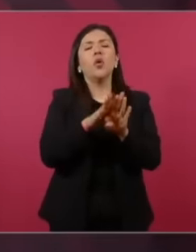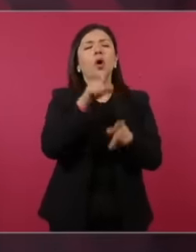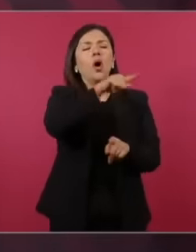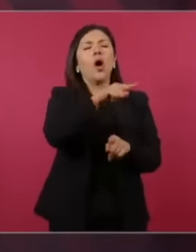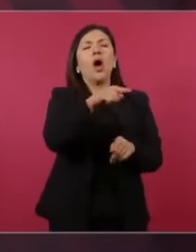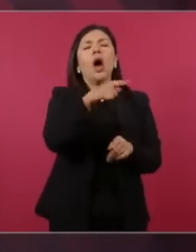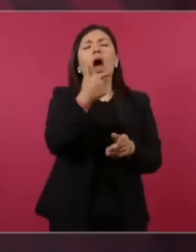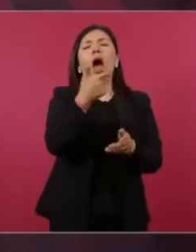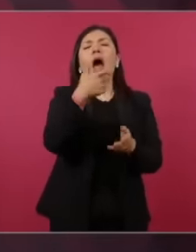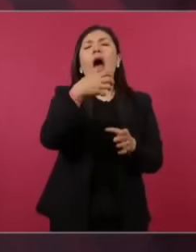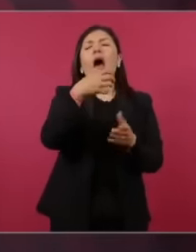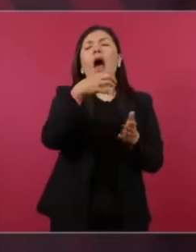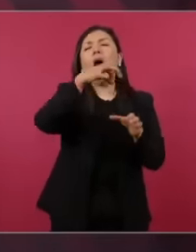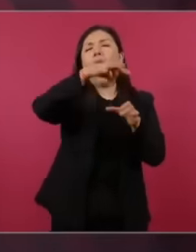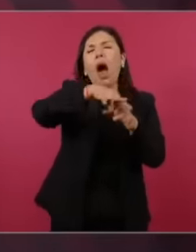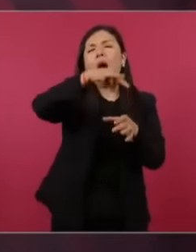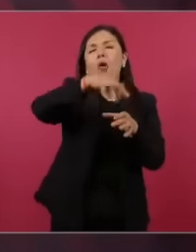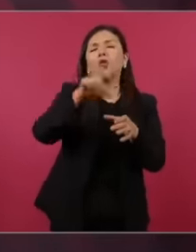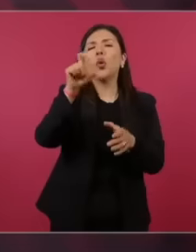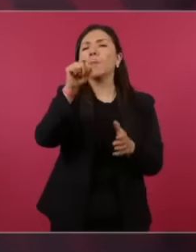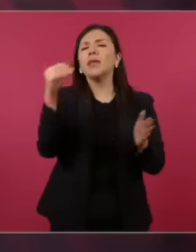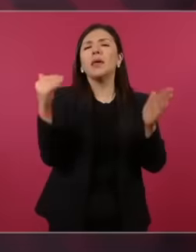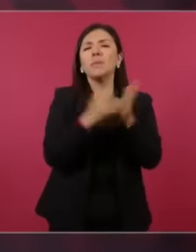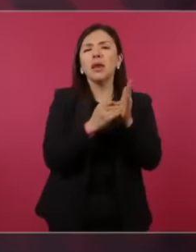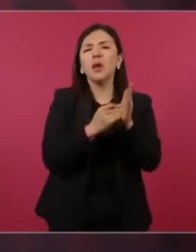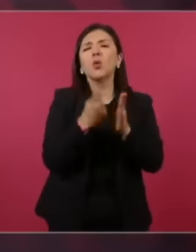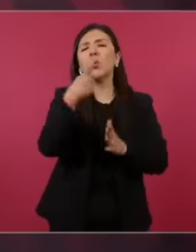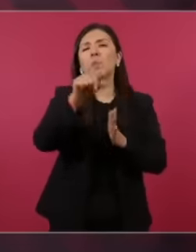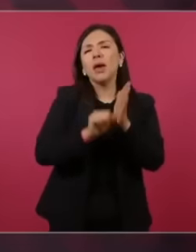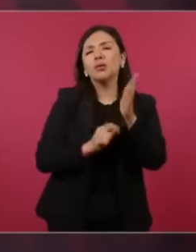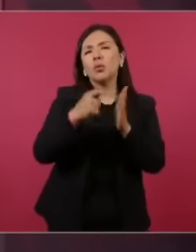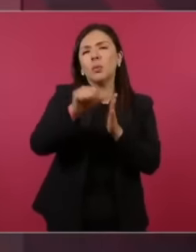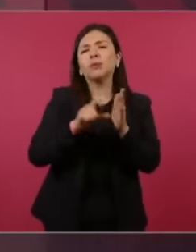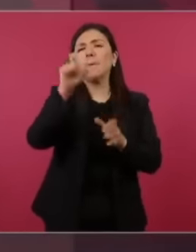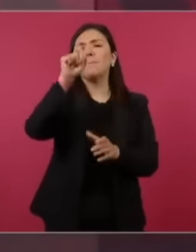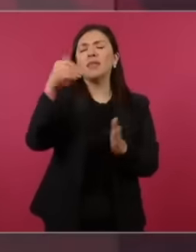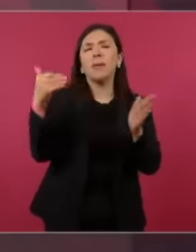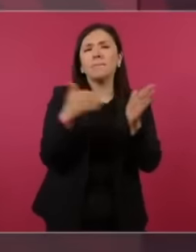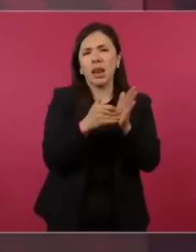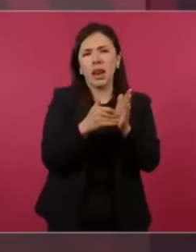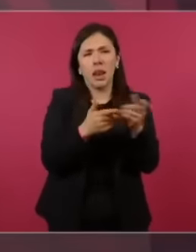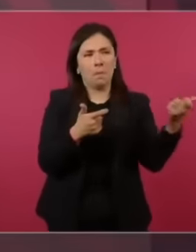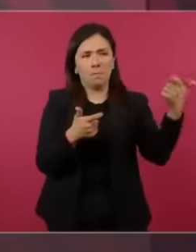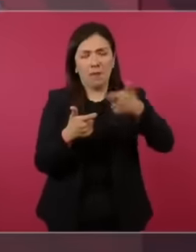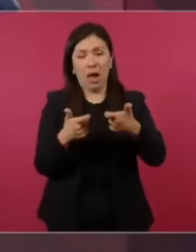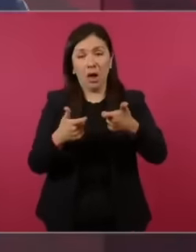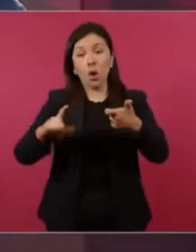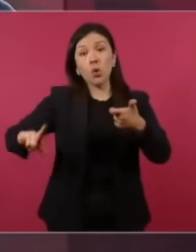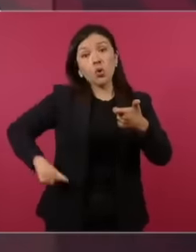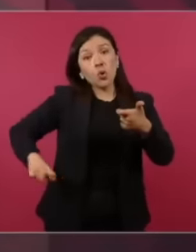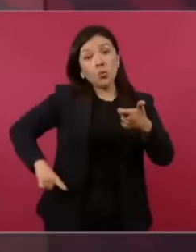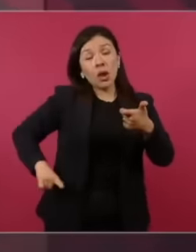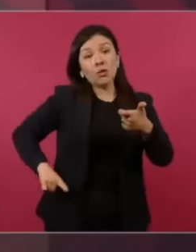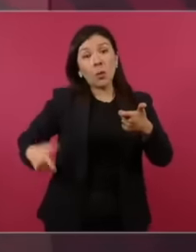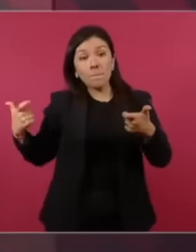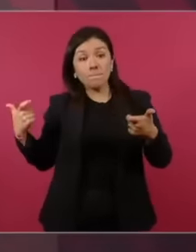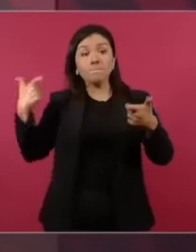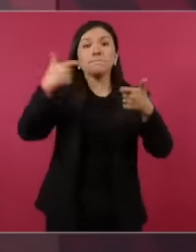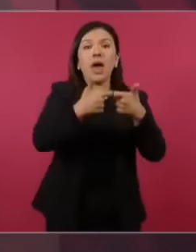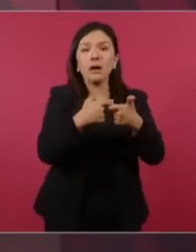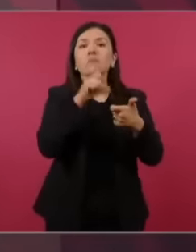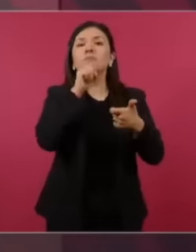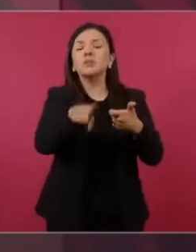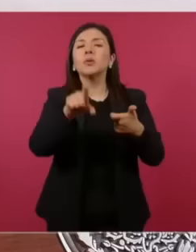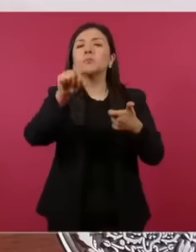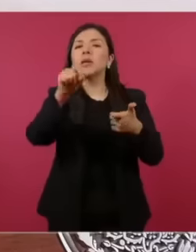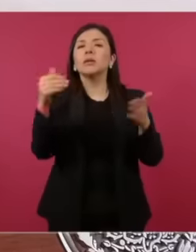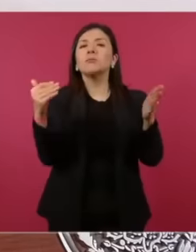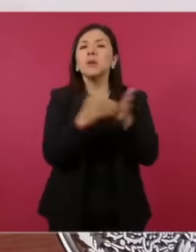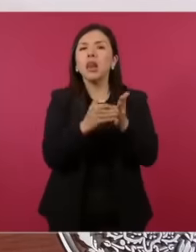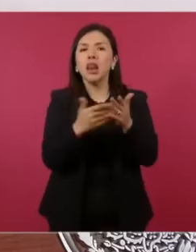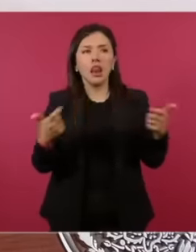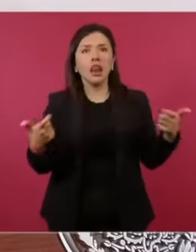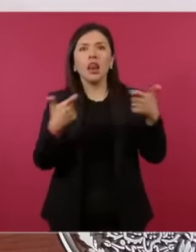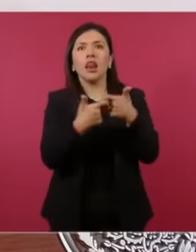of savings each month and the government contributed 20,000 so that he saved